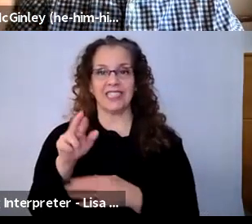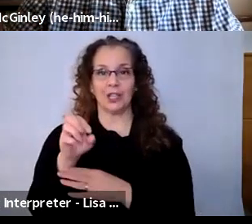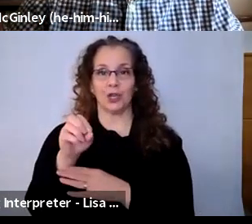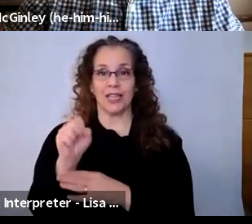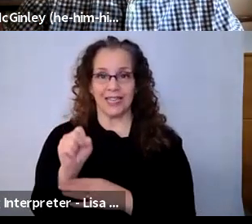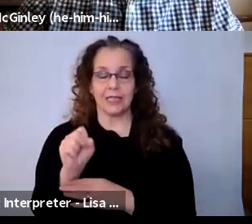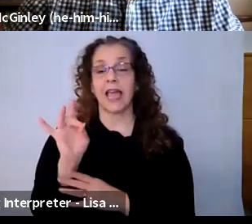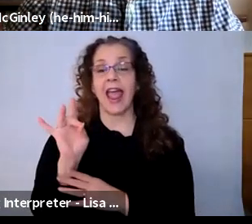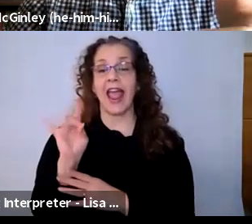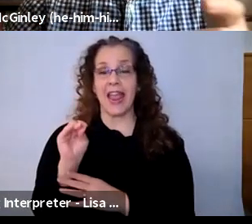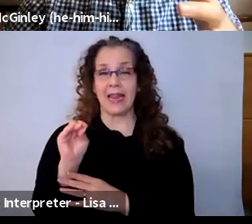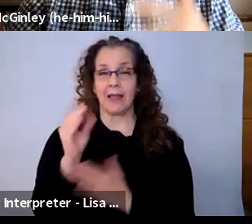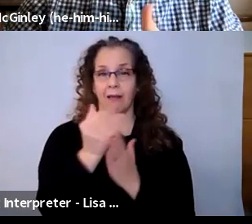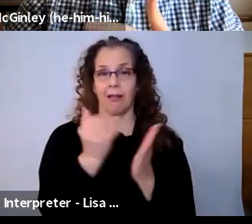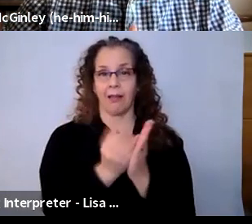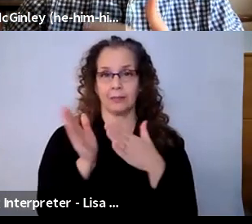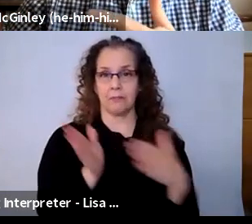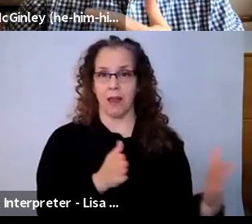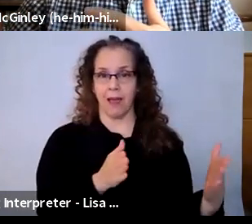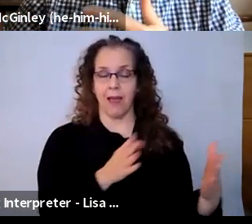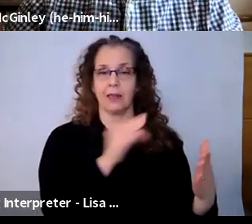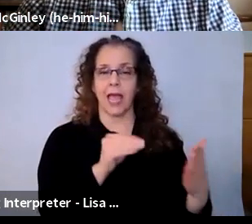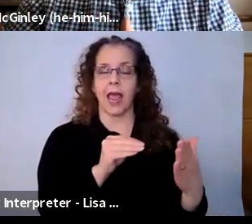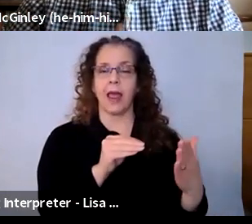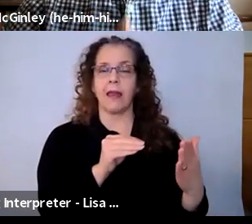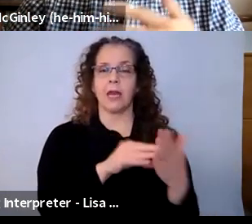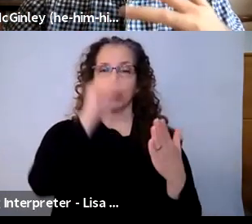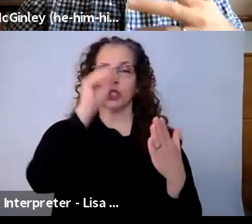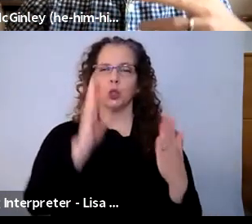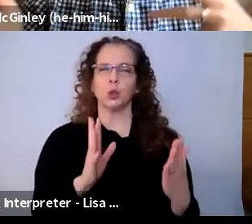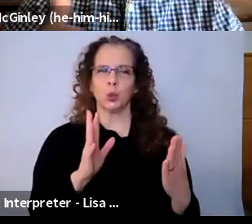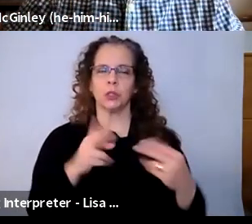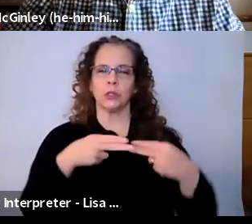lesson plans and student facing slideshows with supplemental